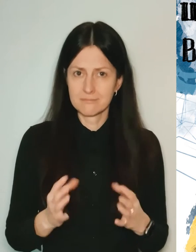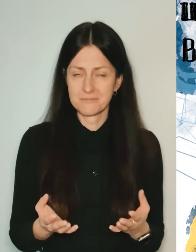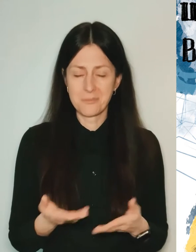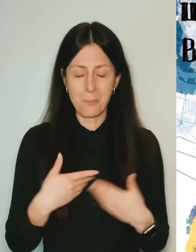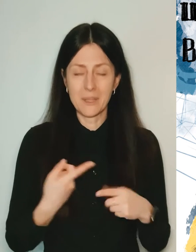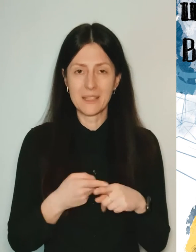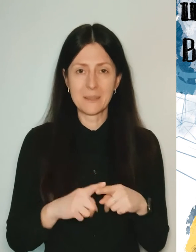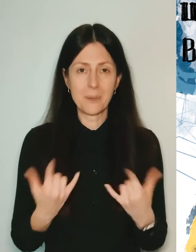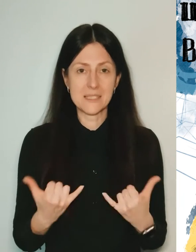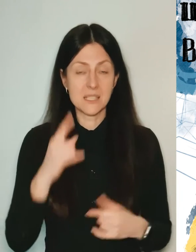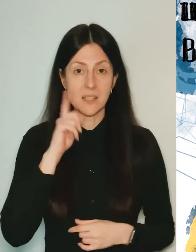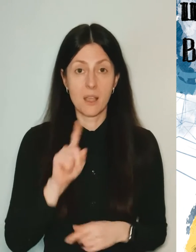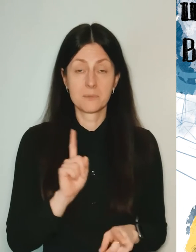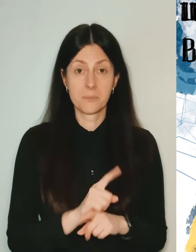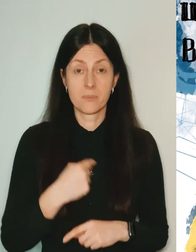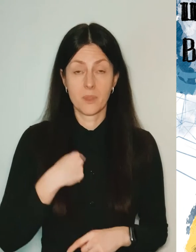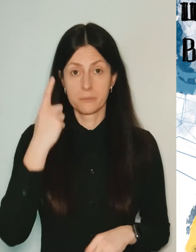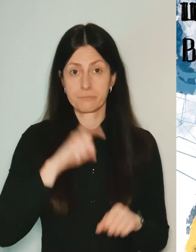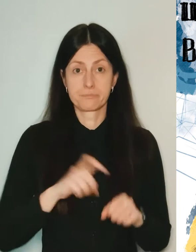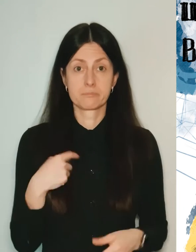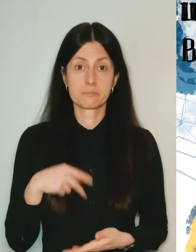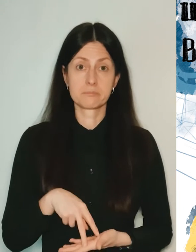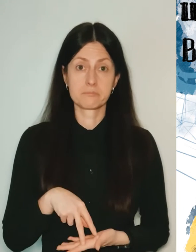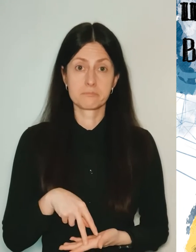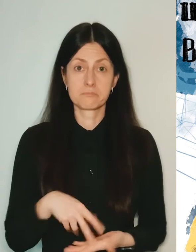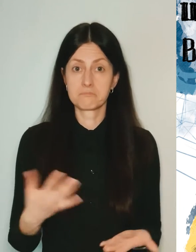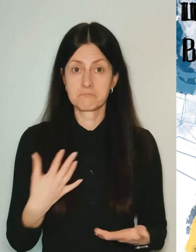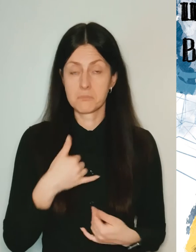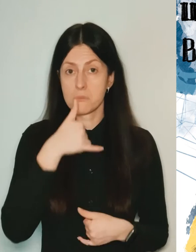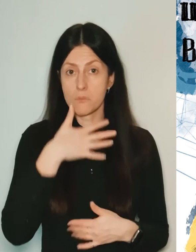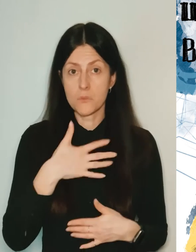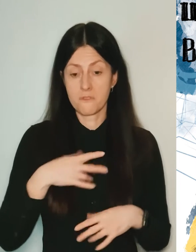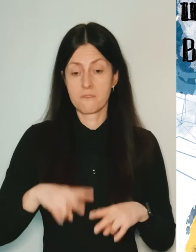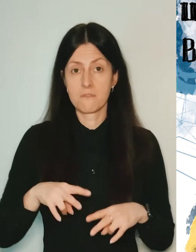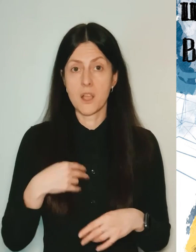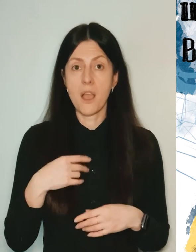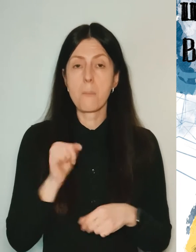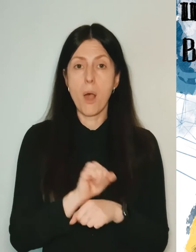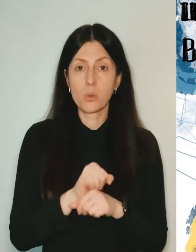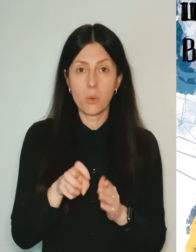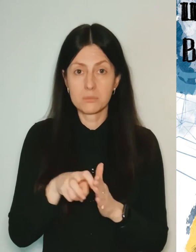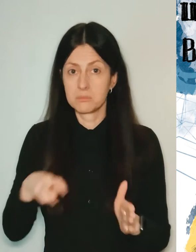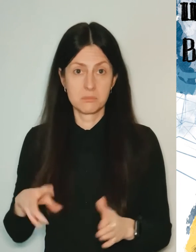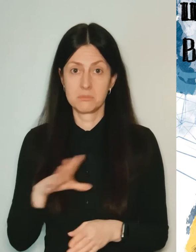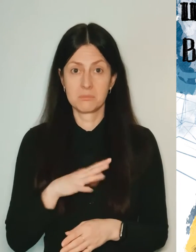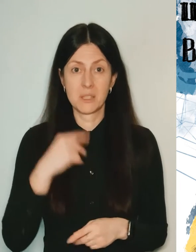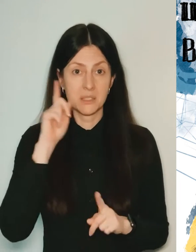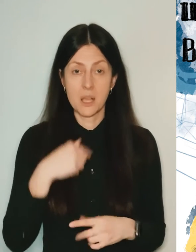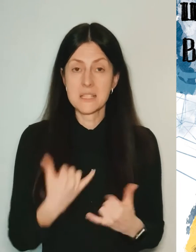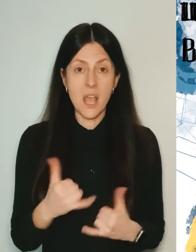I stood stone-still. I really couldn't get away from the balcony, knowing that I didn't want to go anywhere right now.